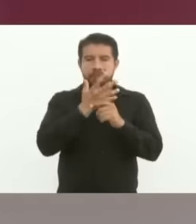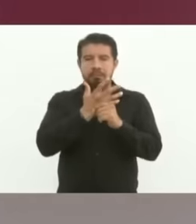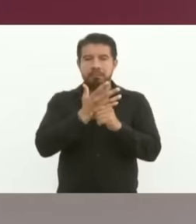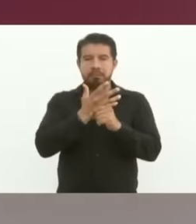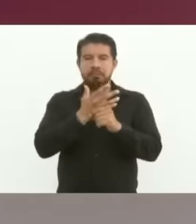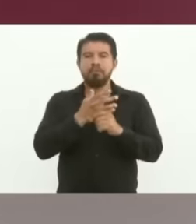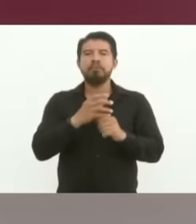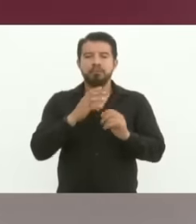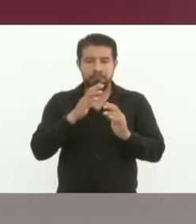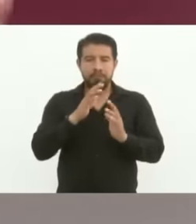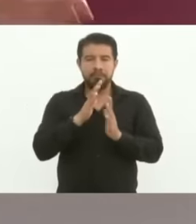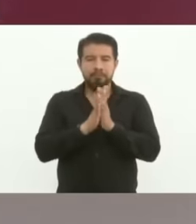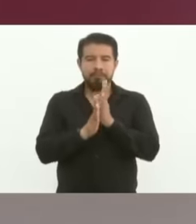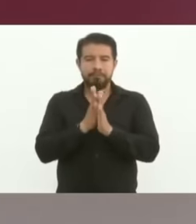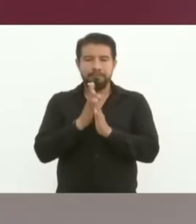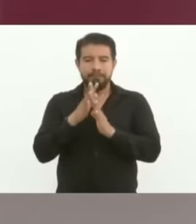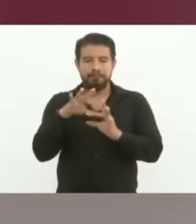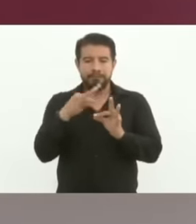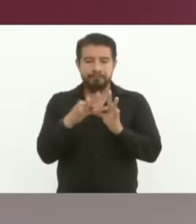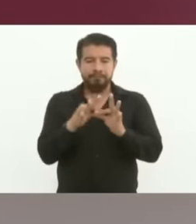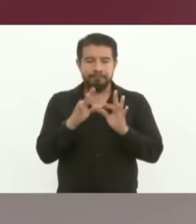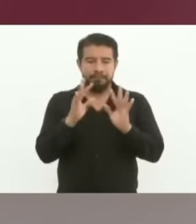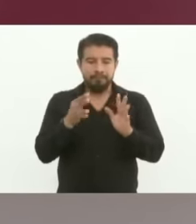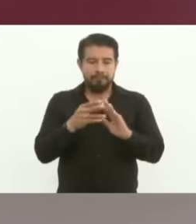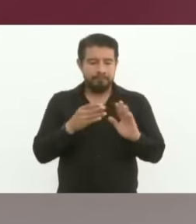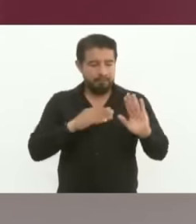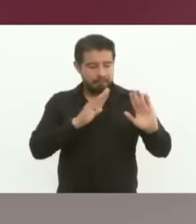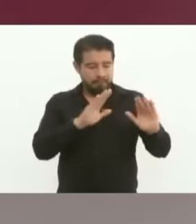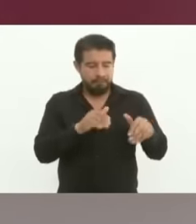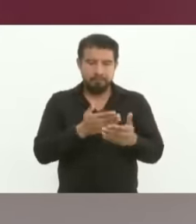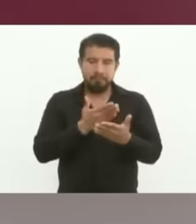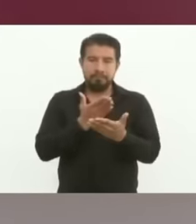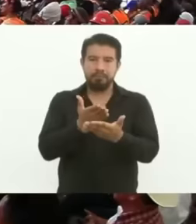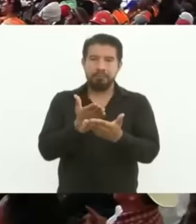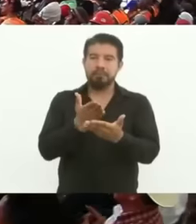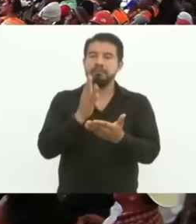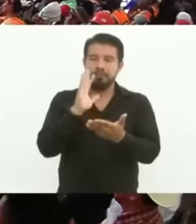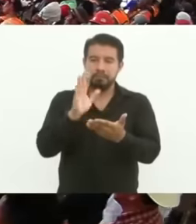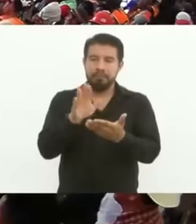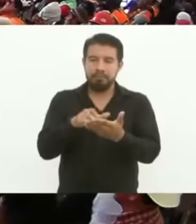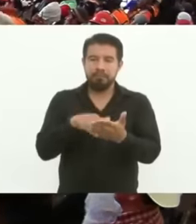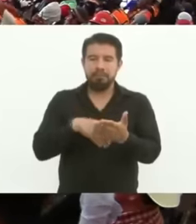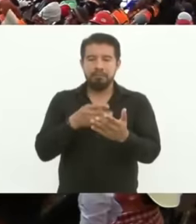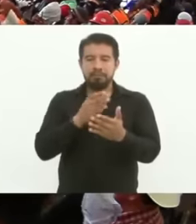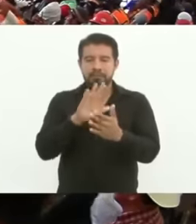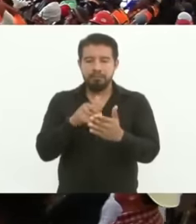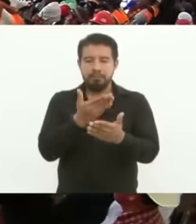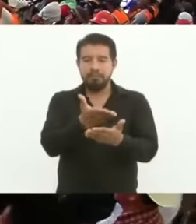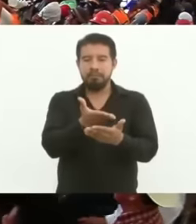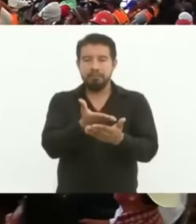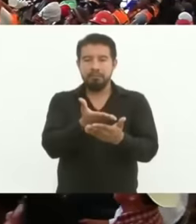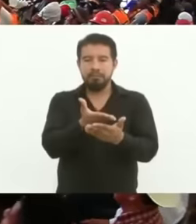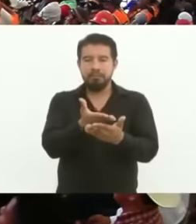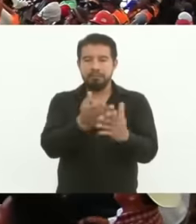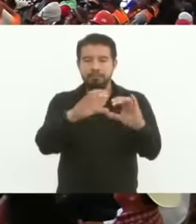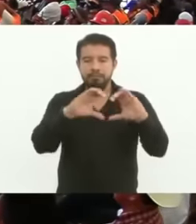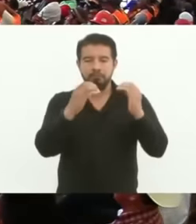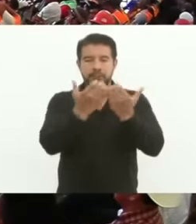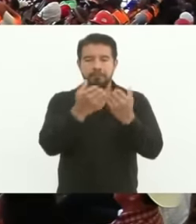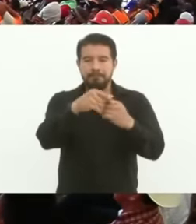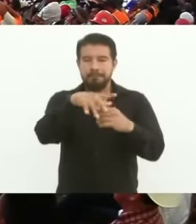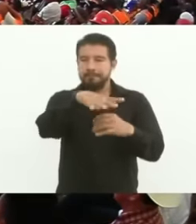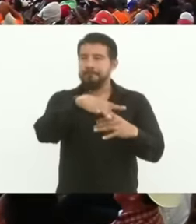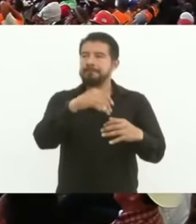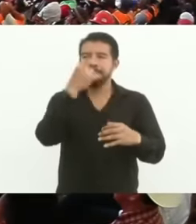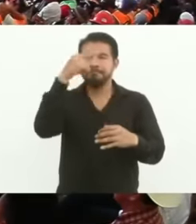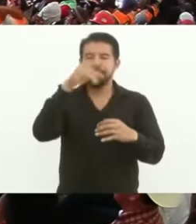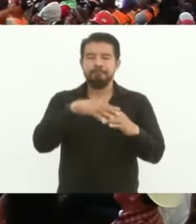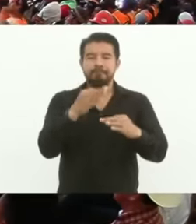comply because the initiative is also in Congress so that all